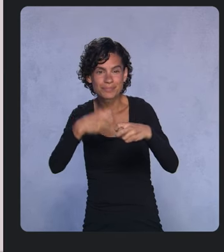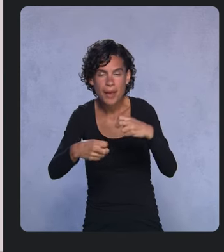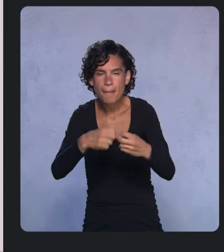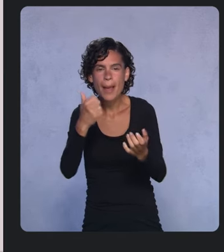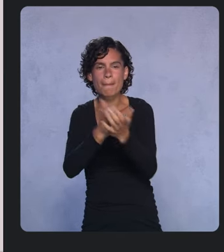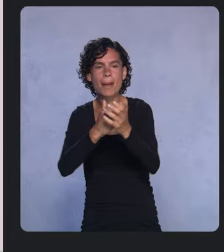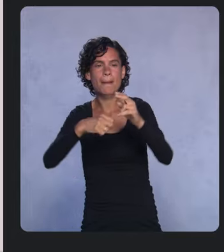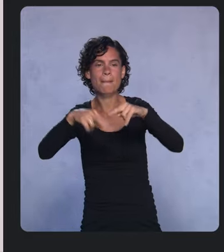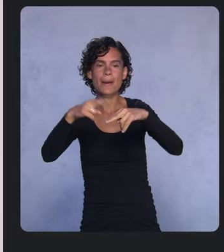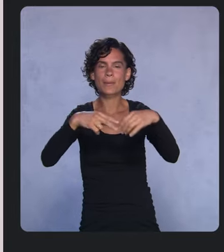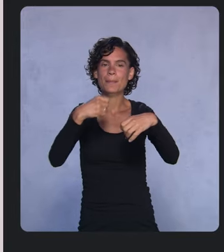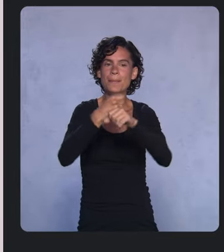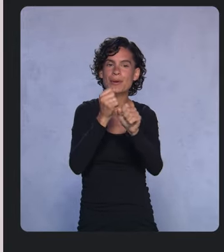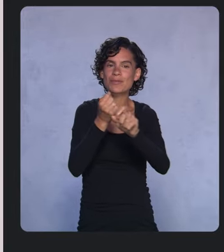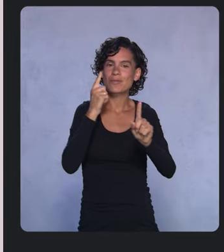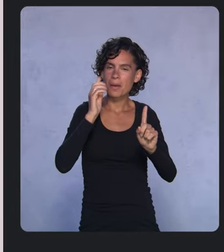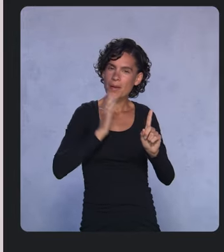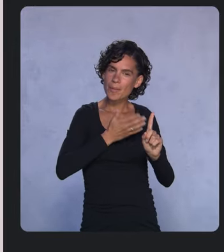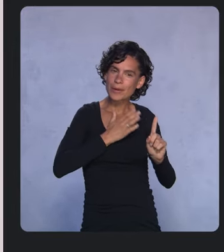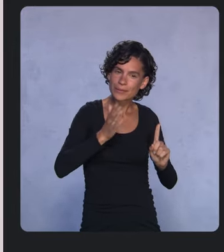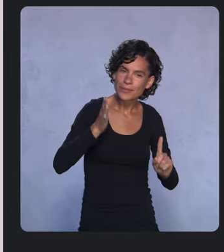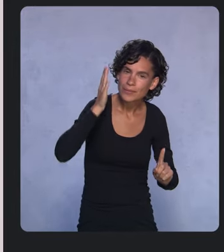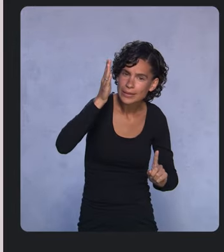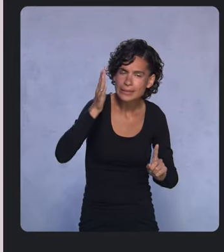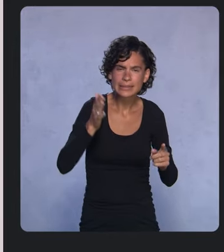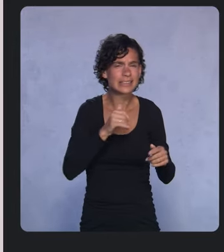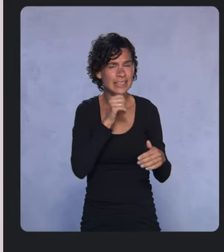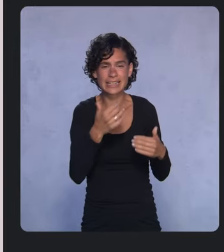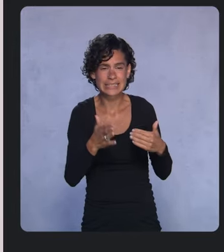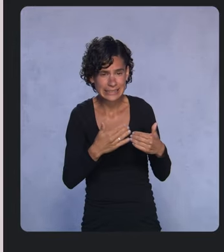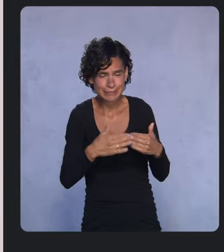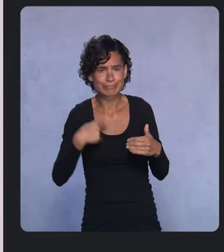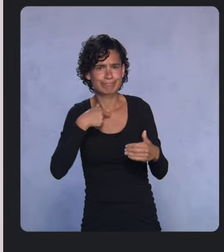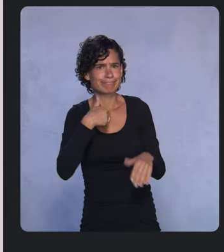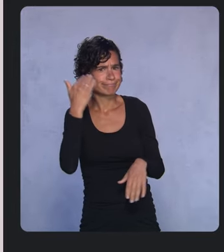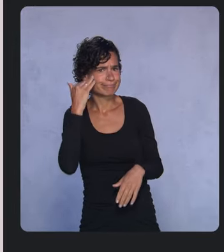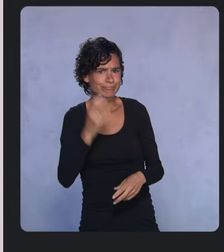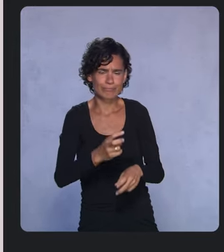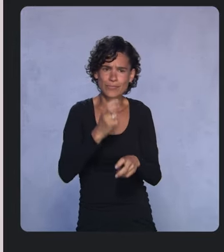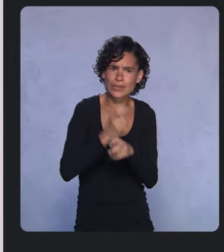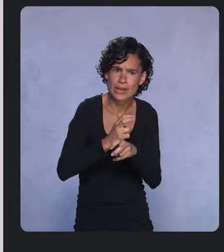and that isn’t easy. We know it's hard to build in today's environment and not just because of the pandemic.